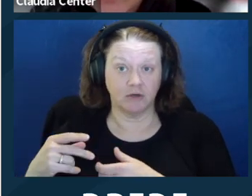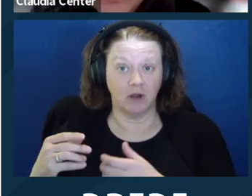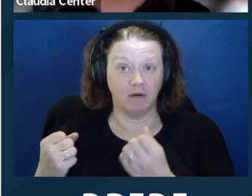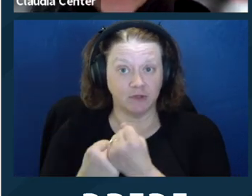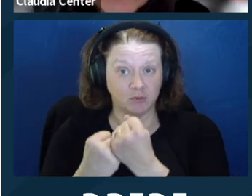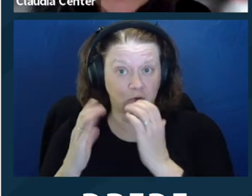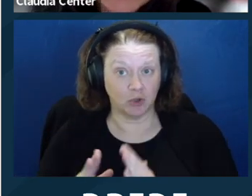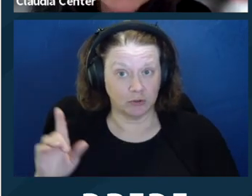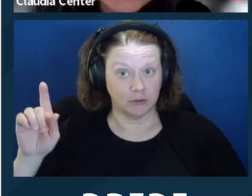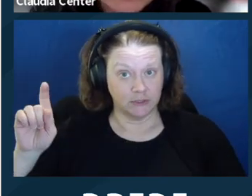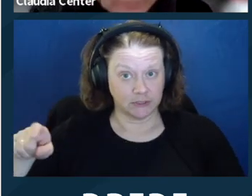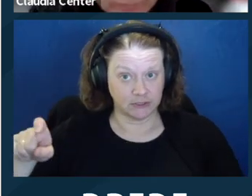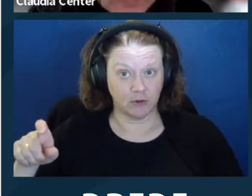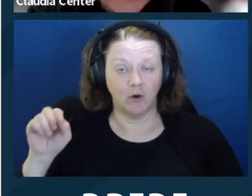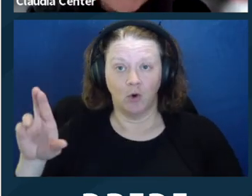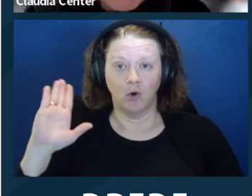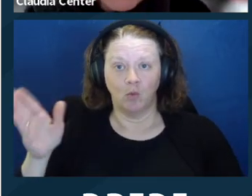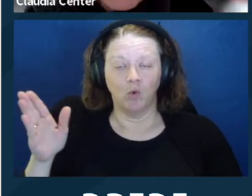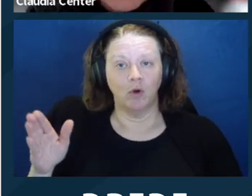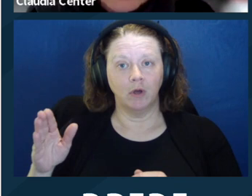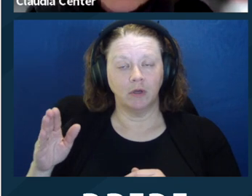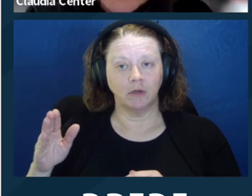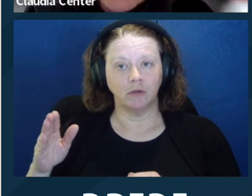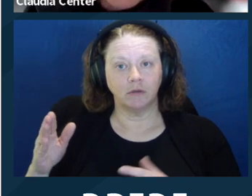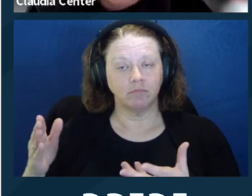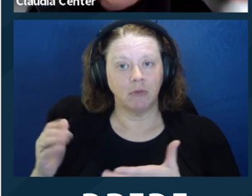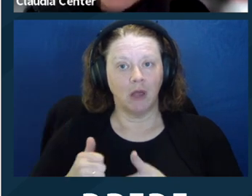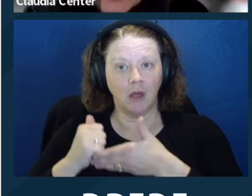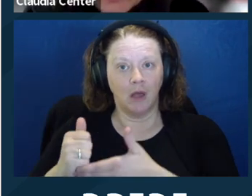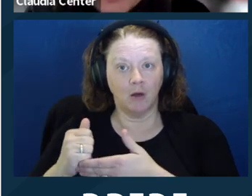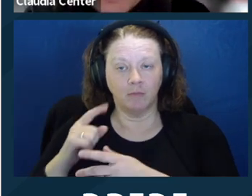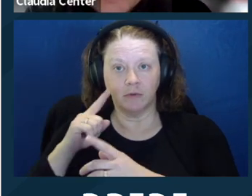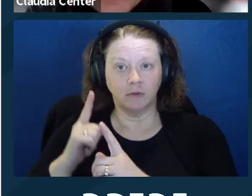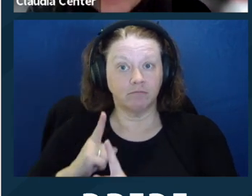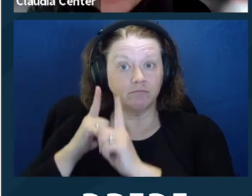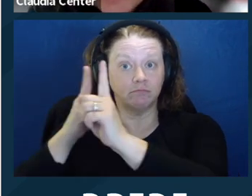in representation. If I allow a supporter to participate in any